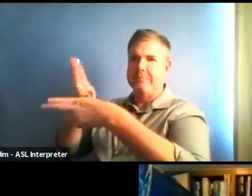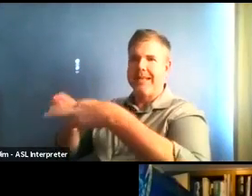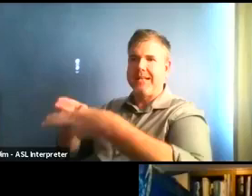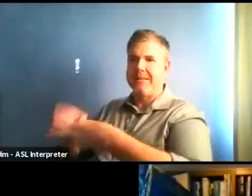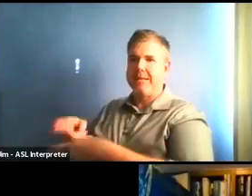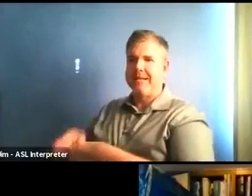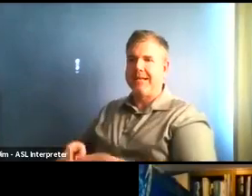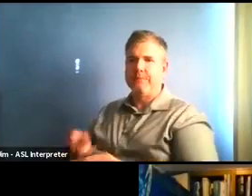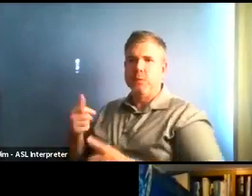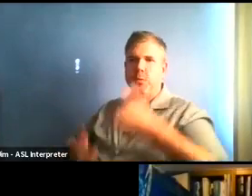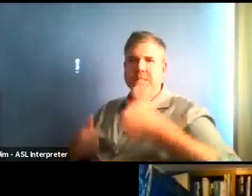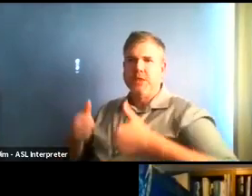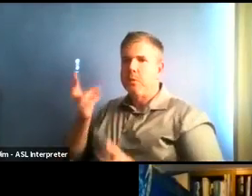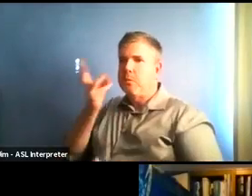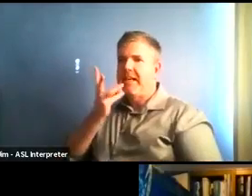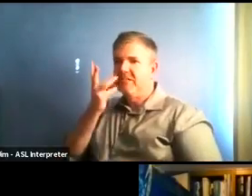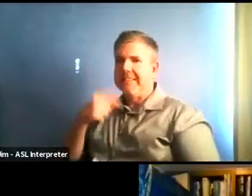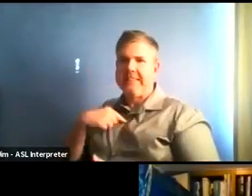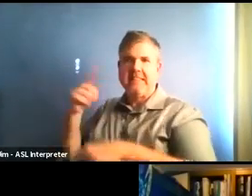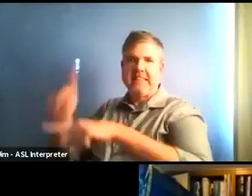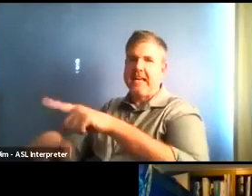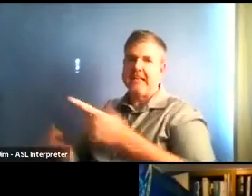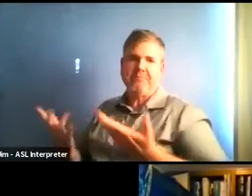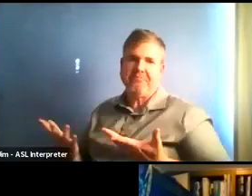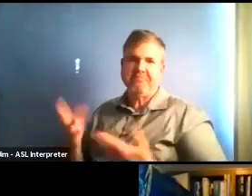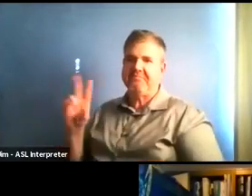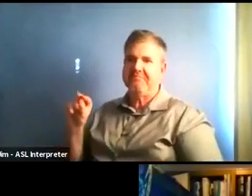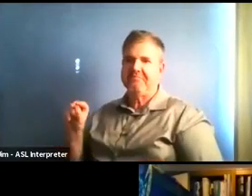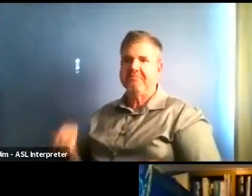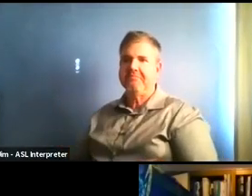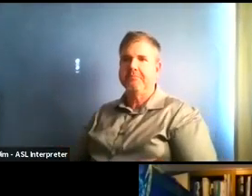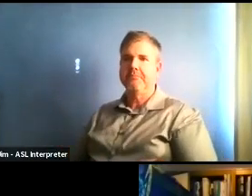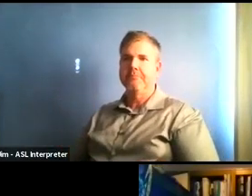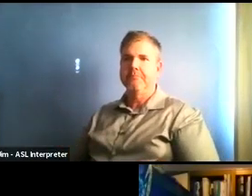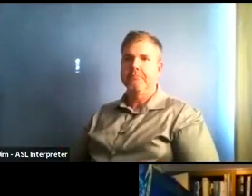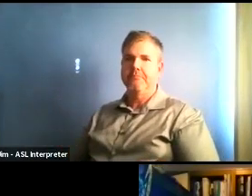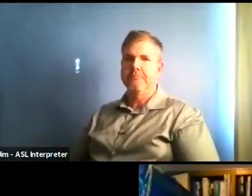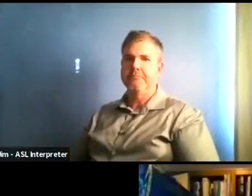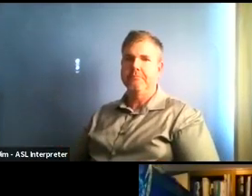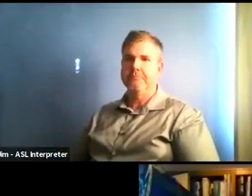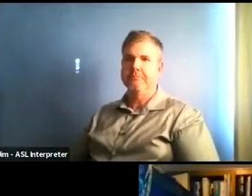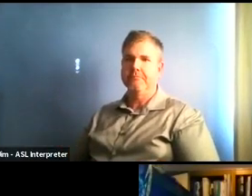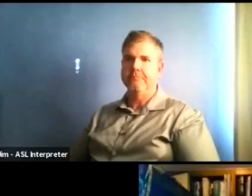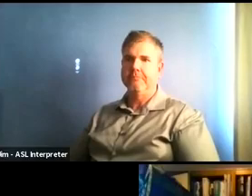But I mean, we are thinking possibly of giving some more detailed information.